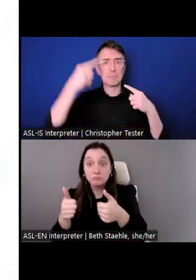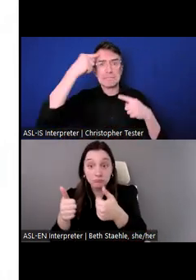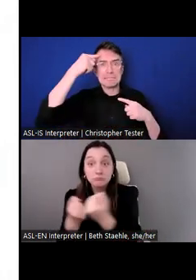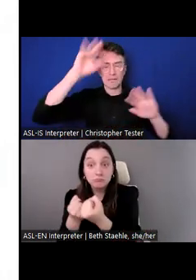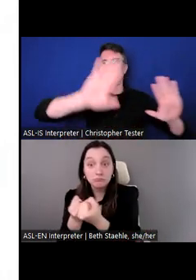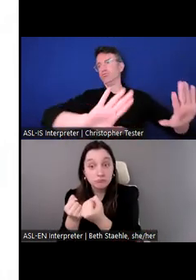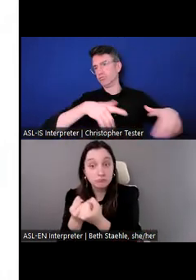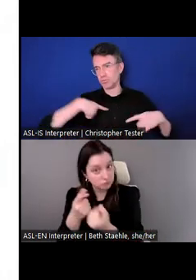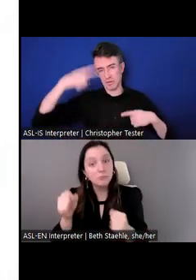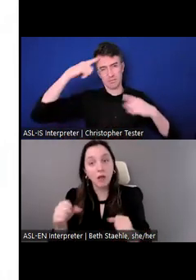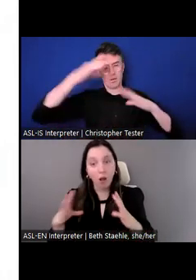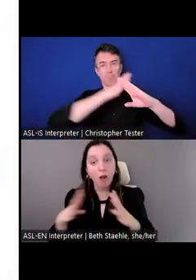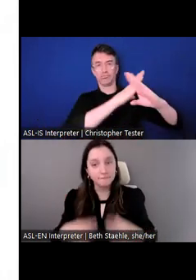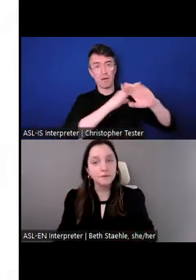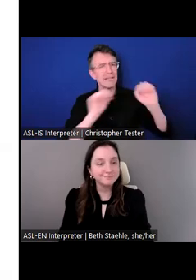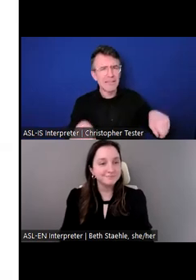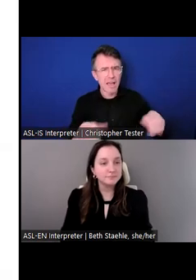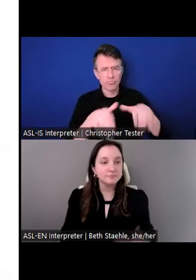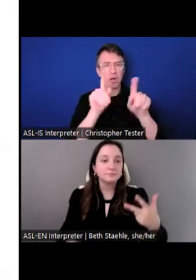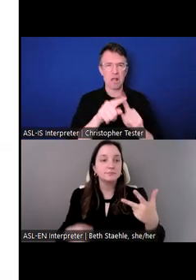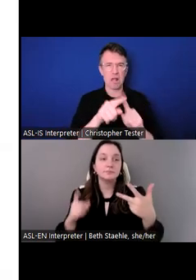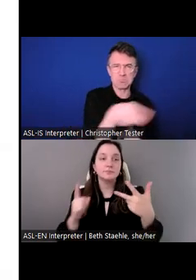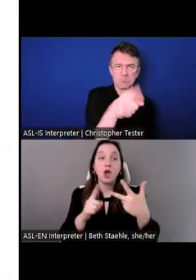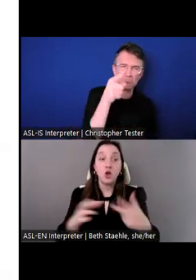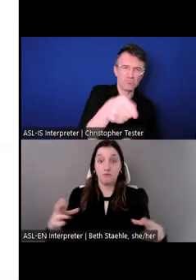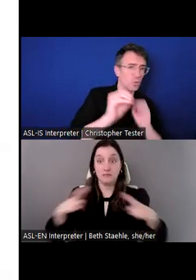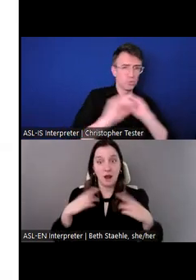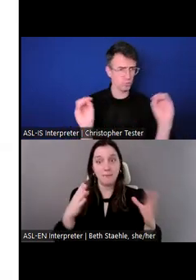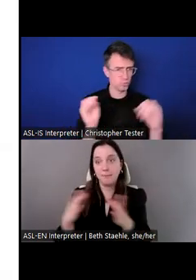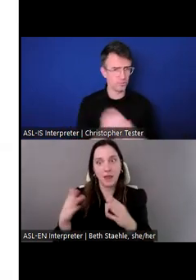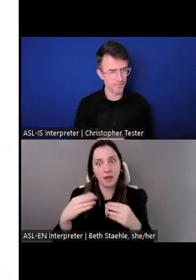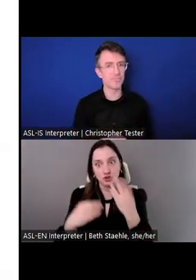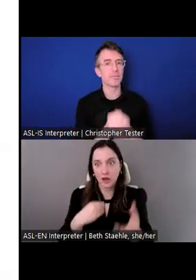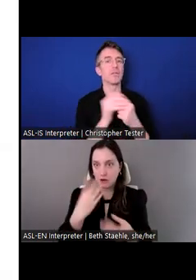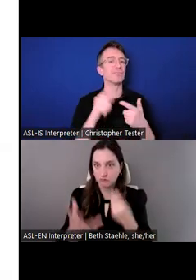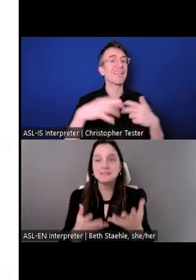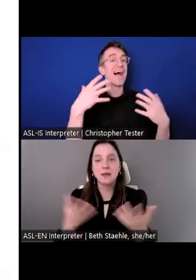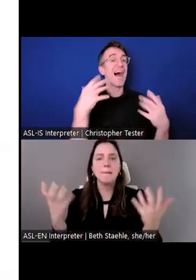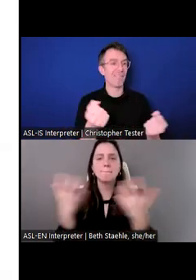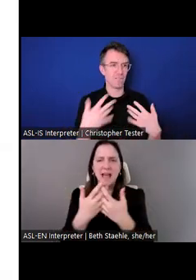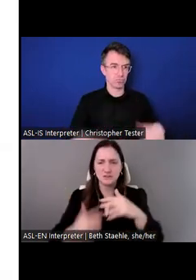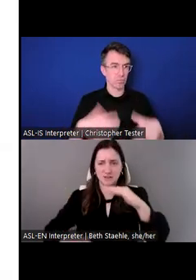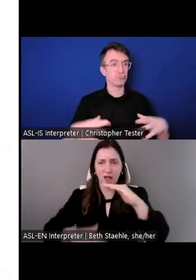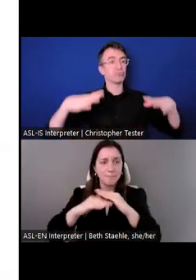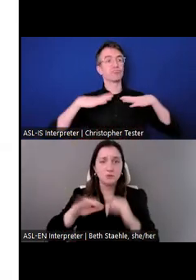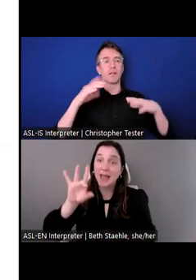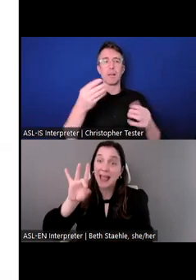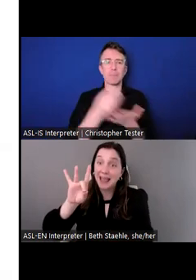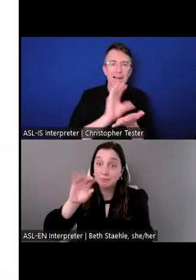We also have a very generous retirement plan that matches up to 8%.